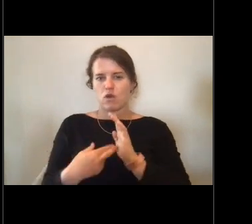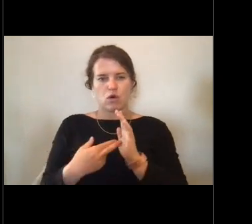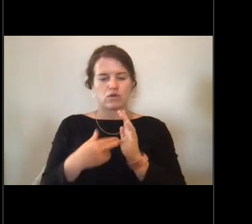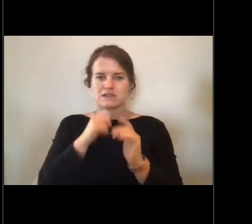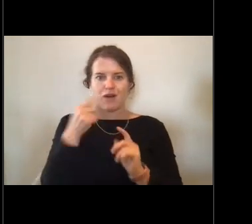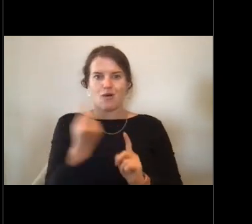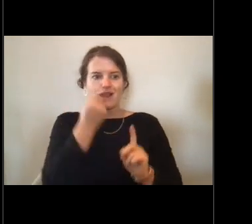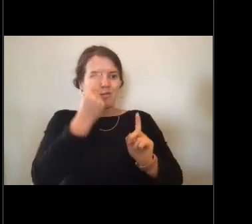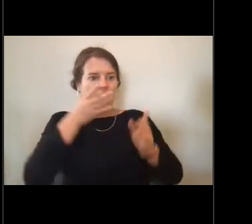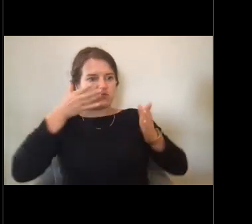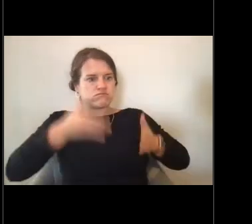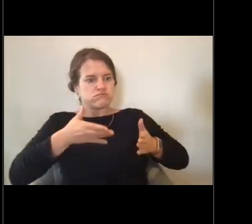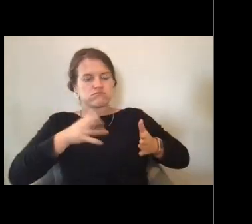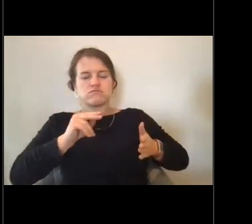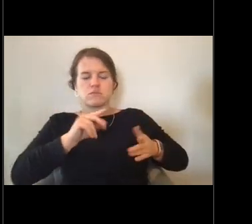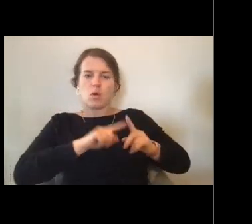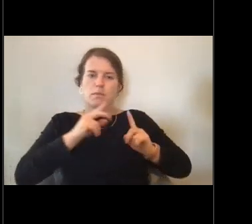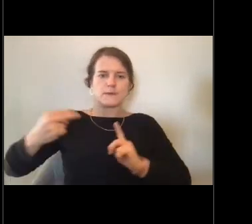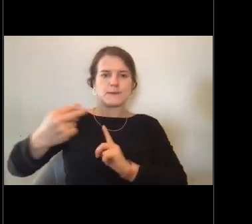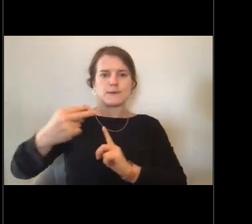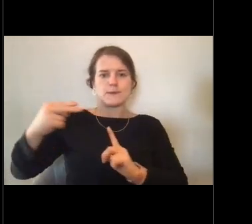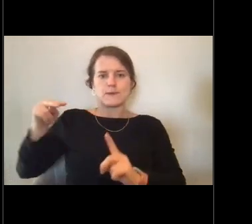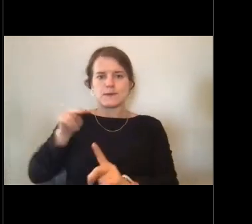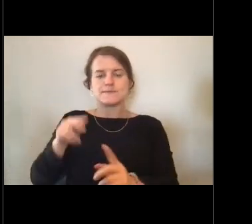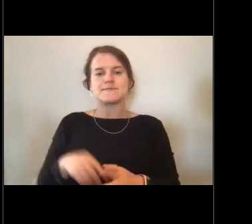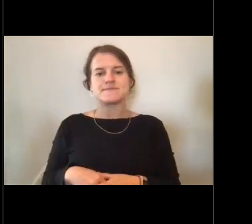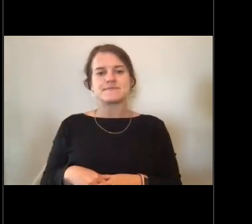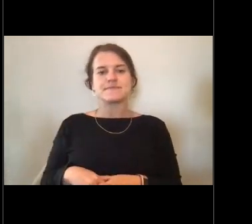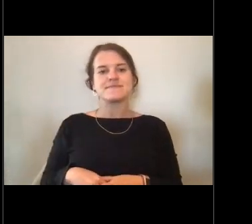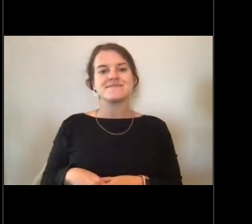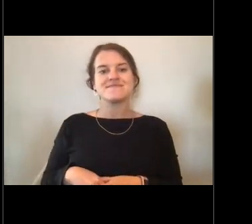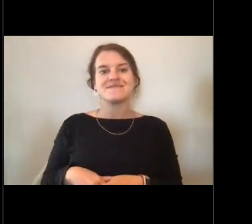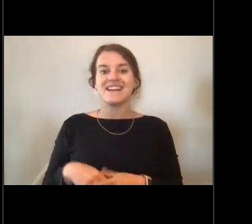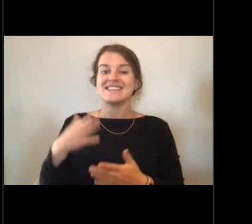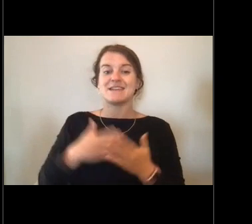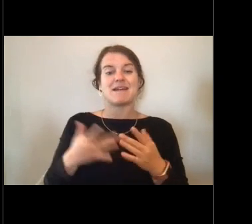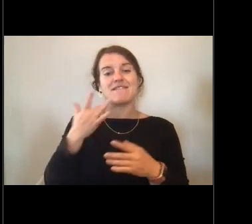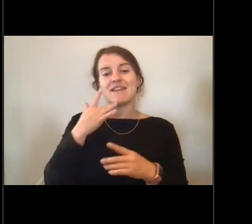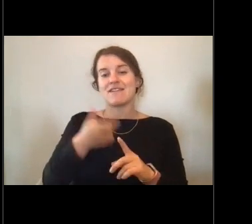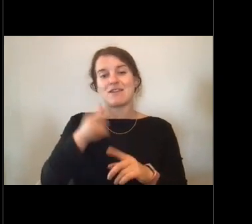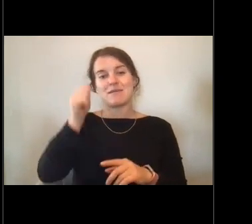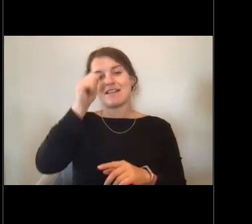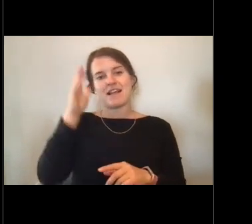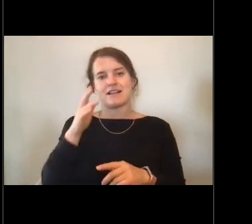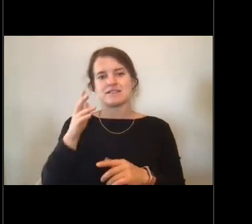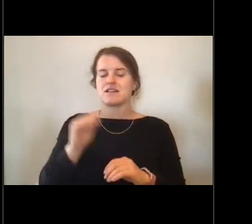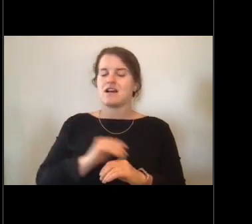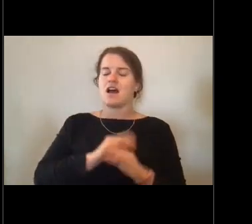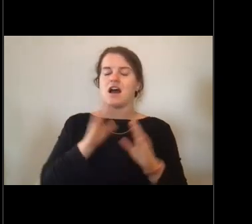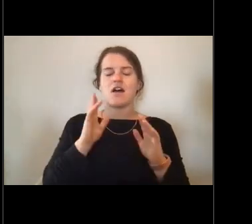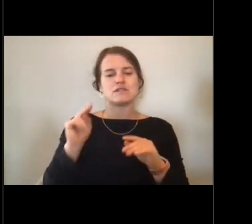And then some of my favorite things from Alaska obviously the Northern Lights are at the top of my list.